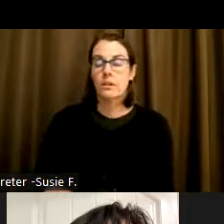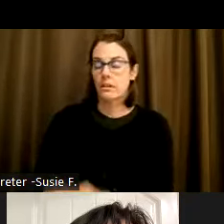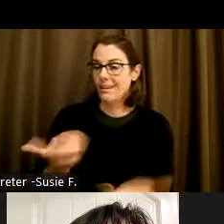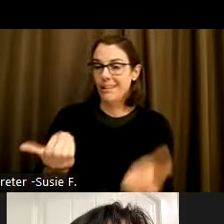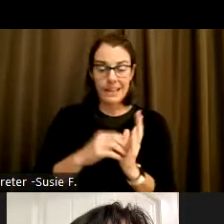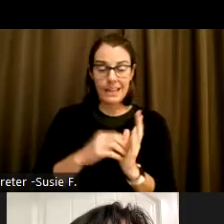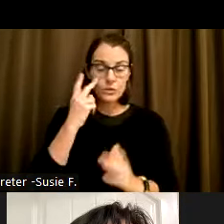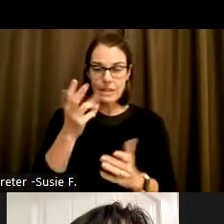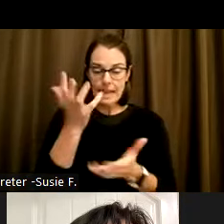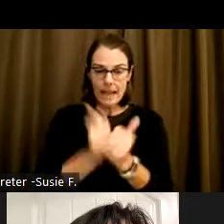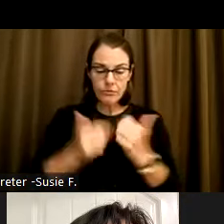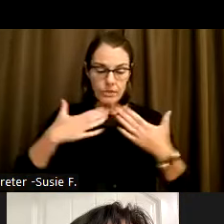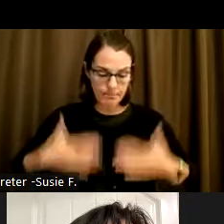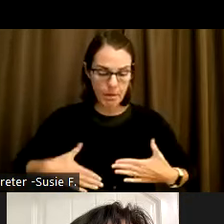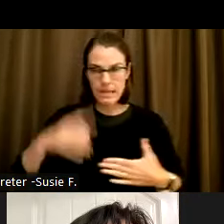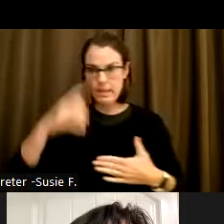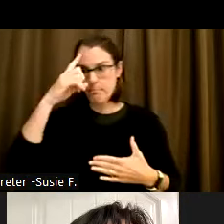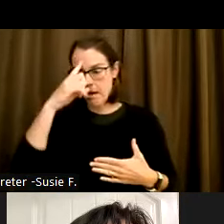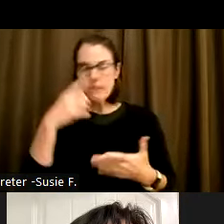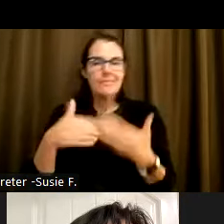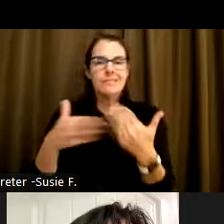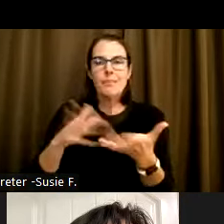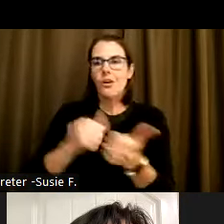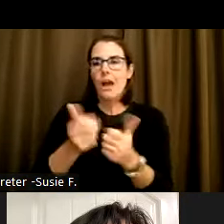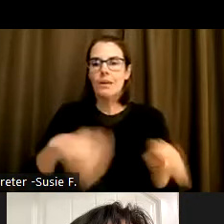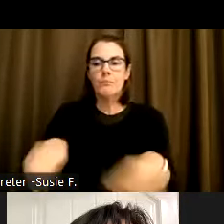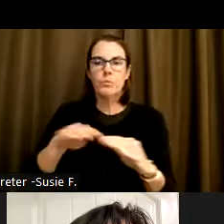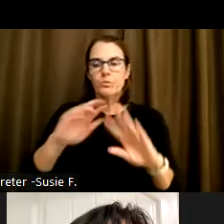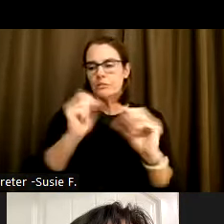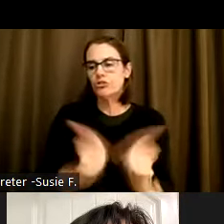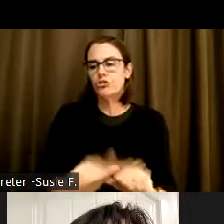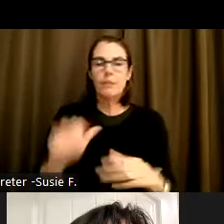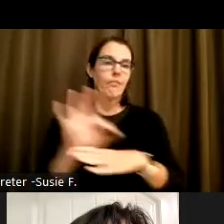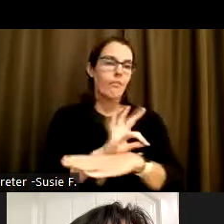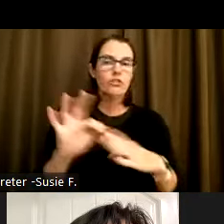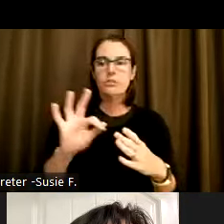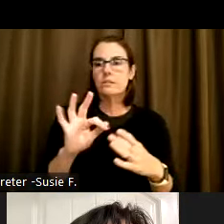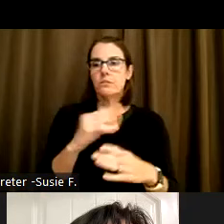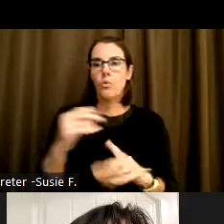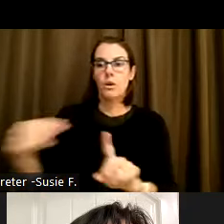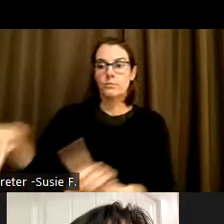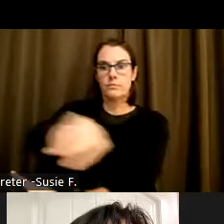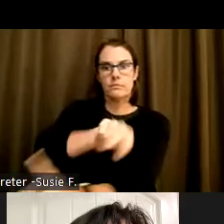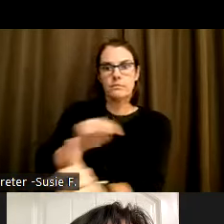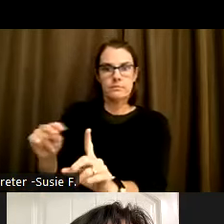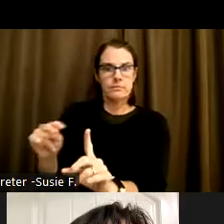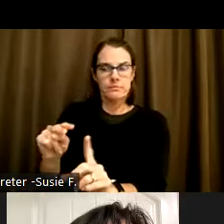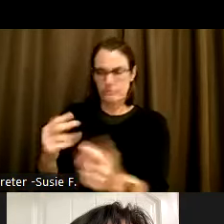regardless of how it's shaped, how it moves, how it functions, and how it's perceived by society